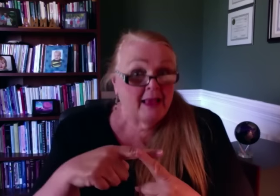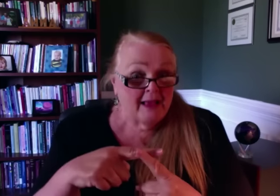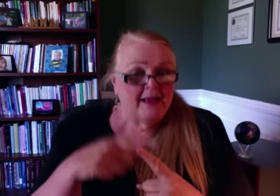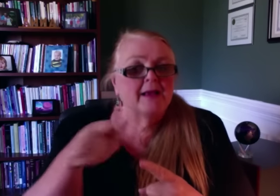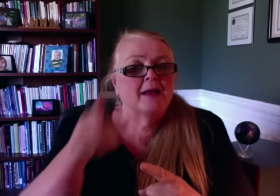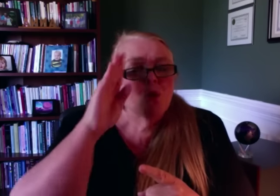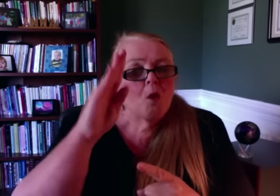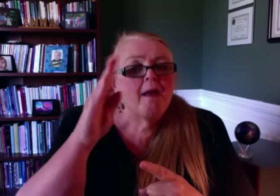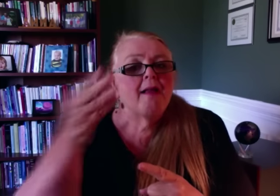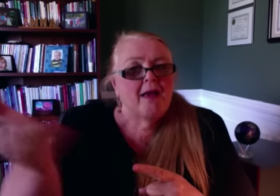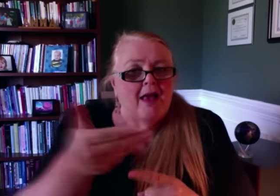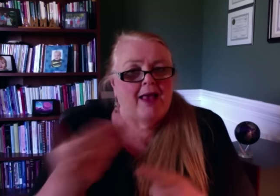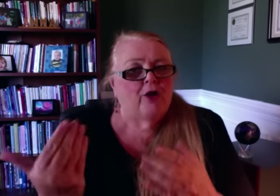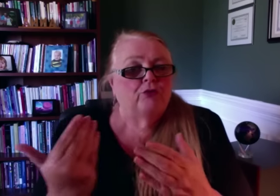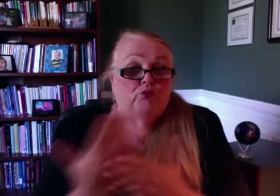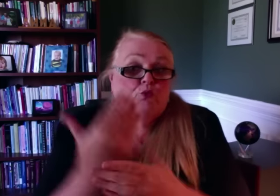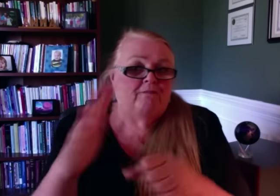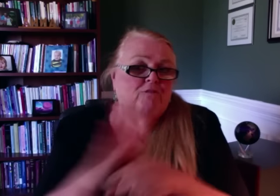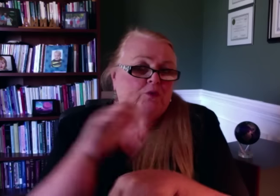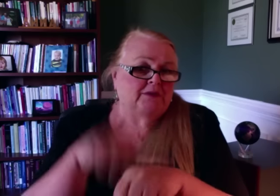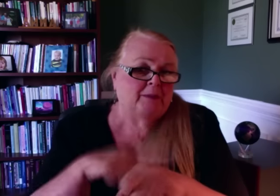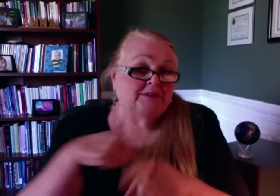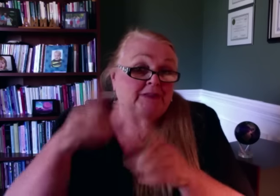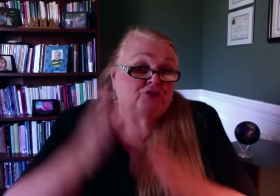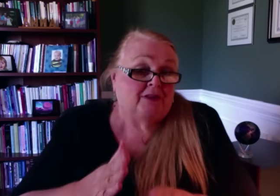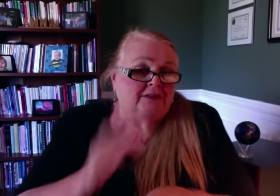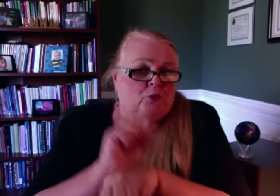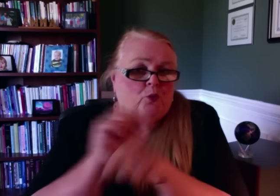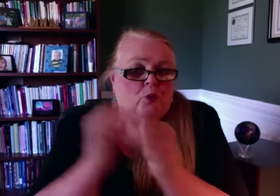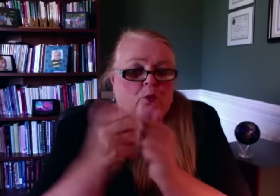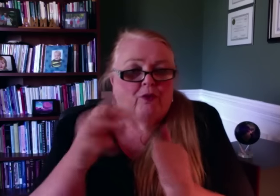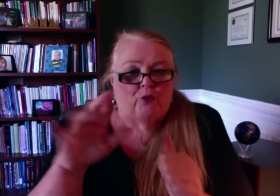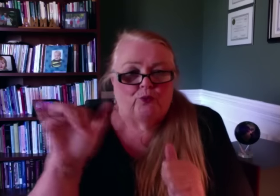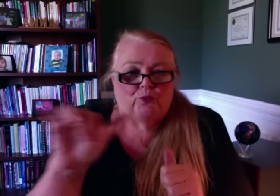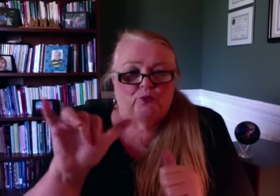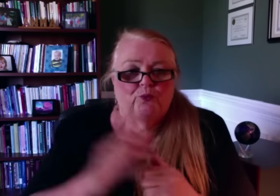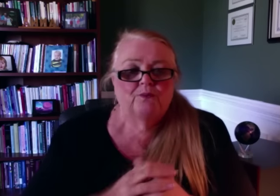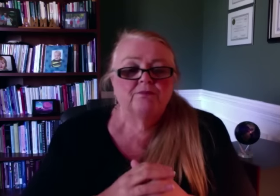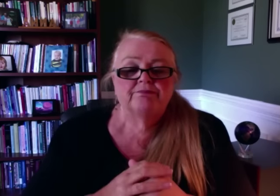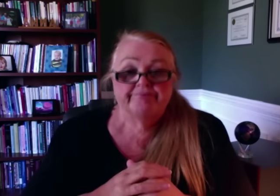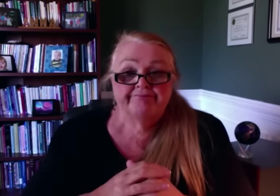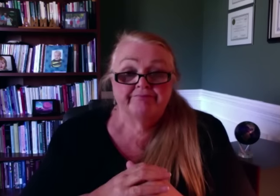She will hire a fulltime Education Specialist.